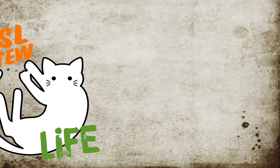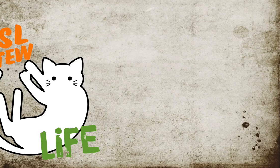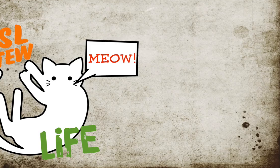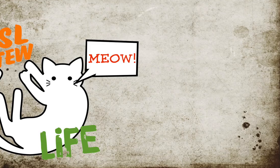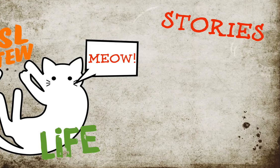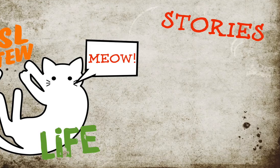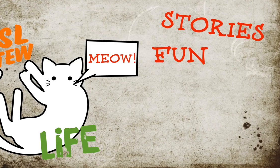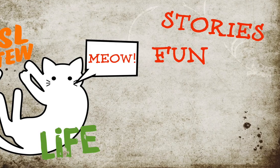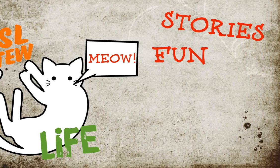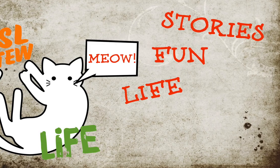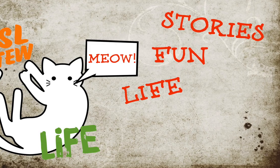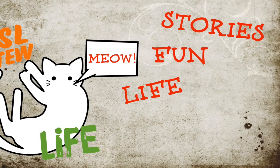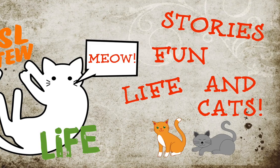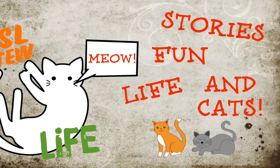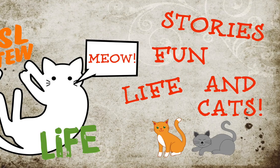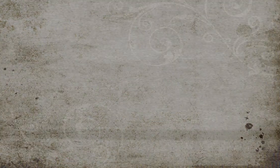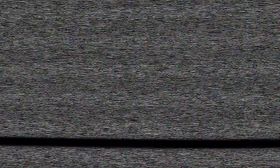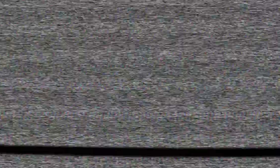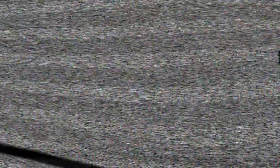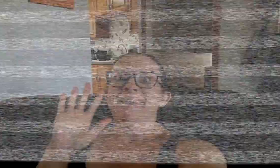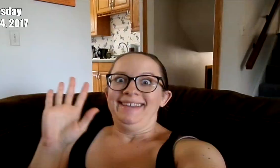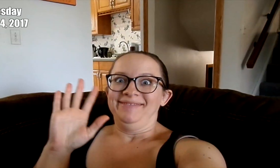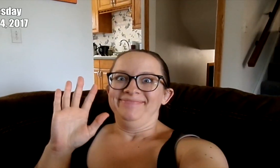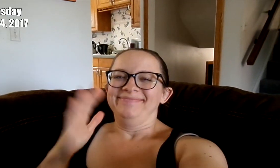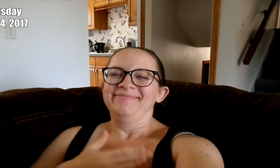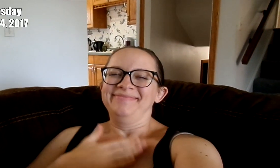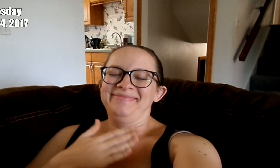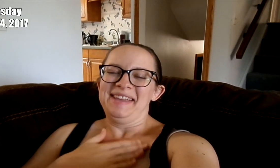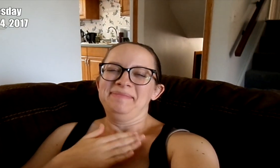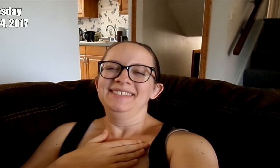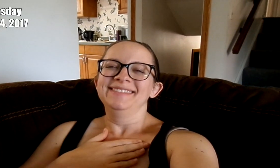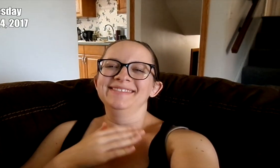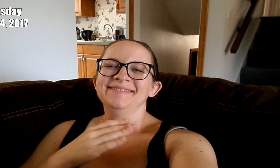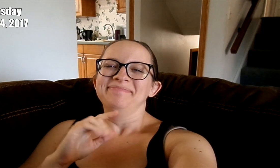(cat meow... ) Hello...